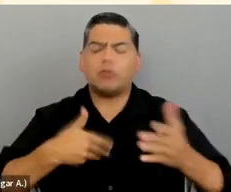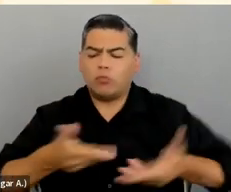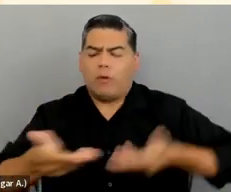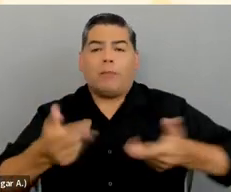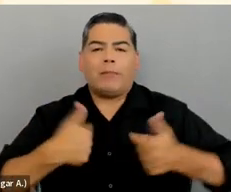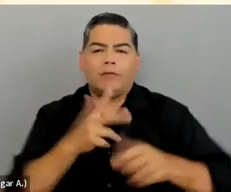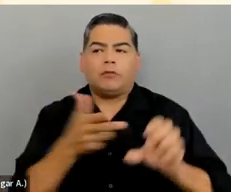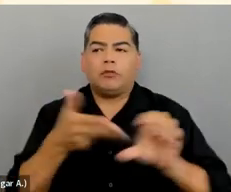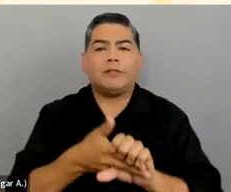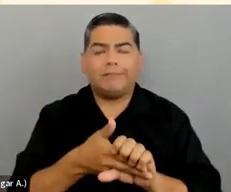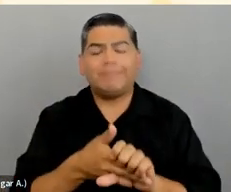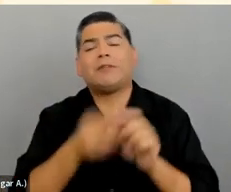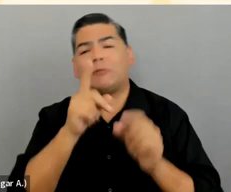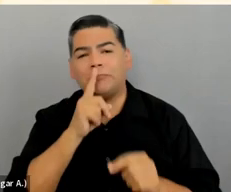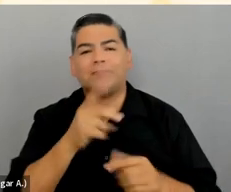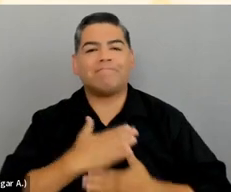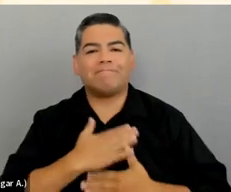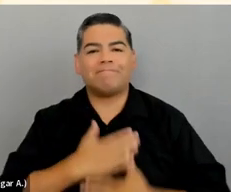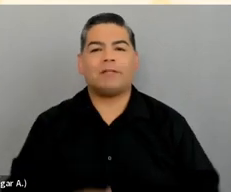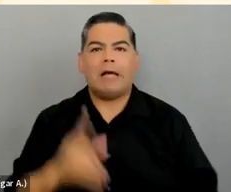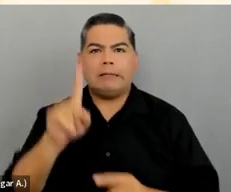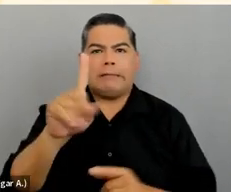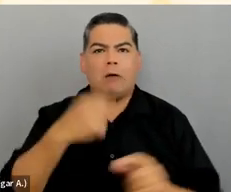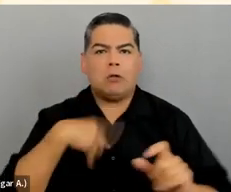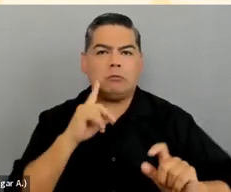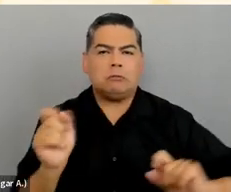I am going to get my screen-sharing working here.